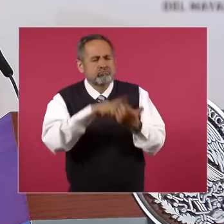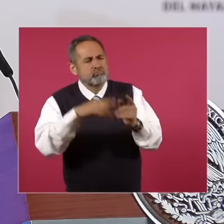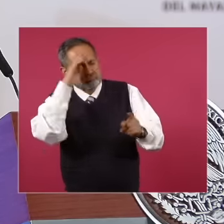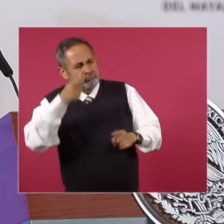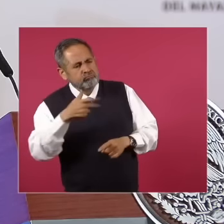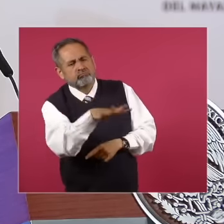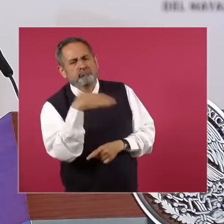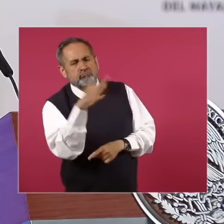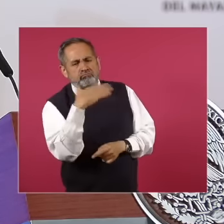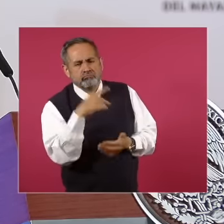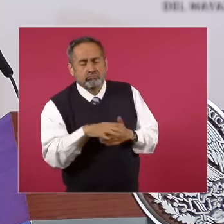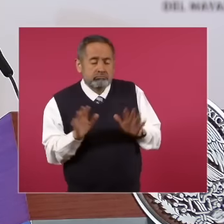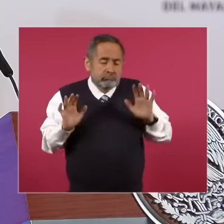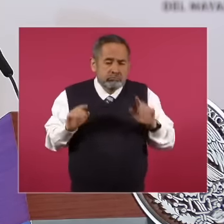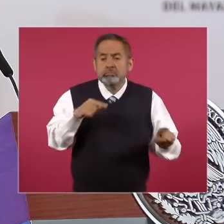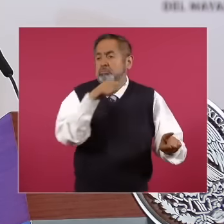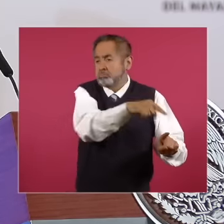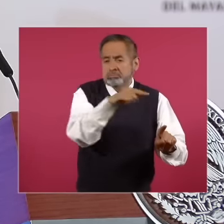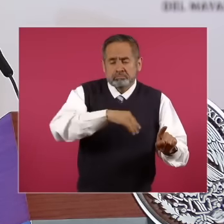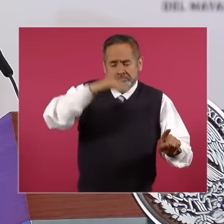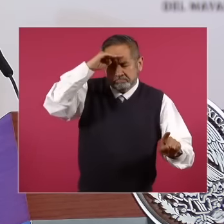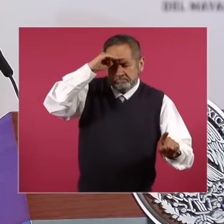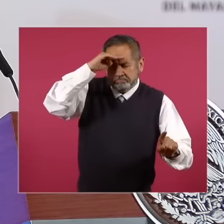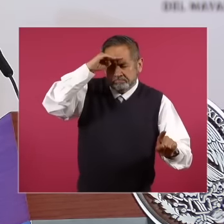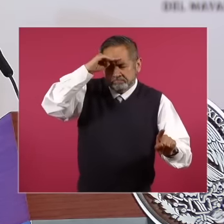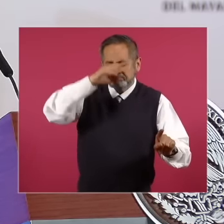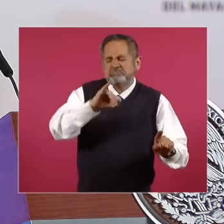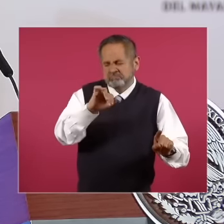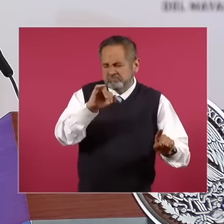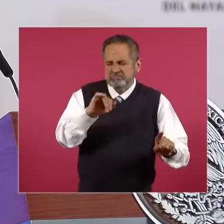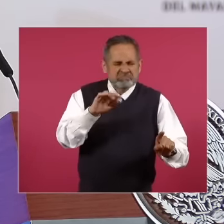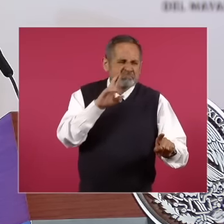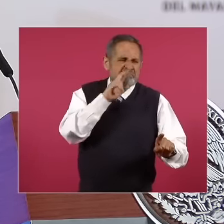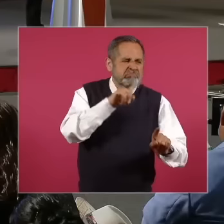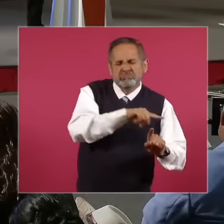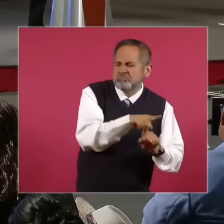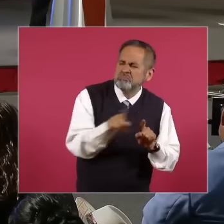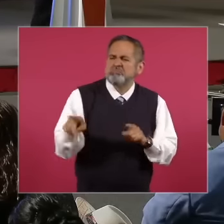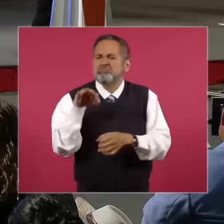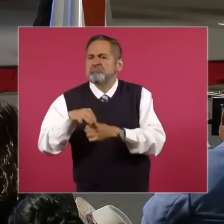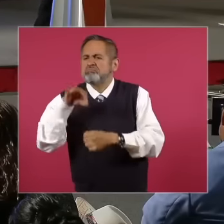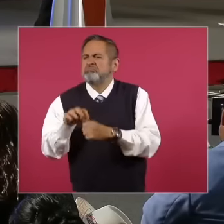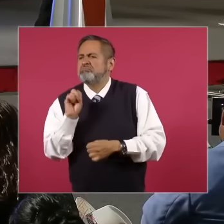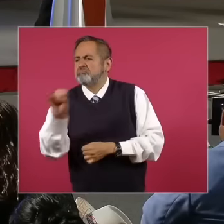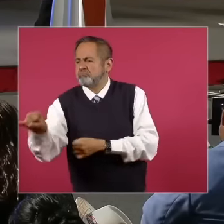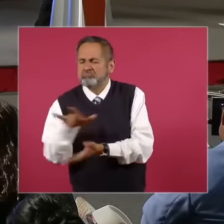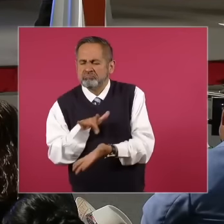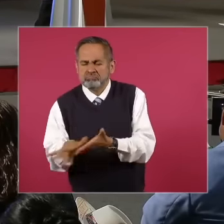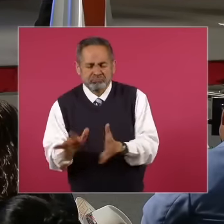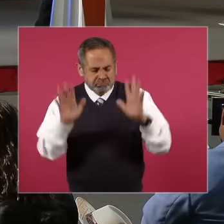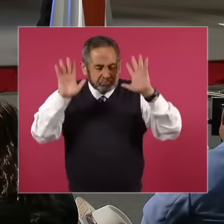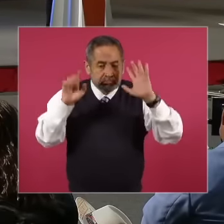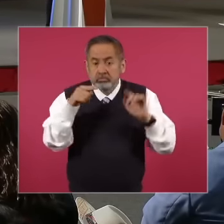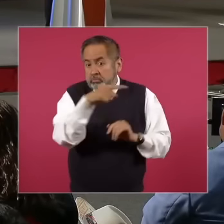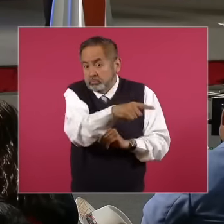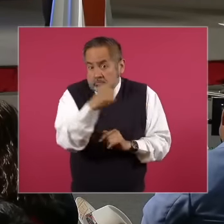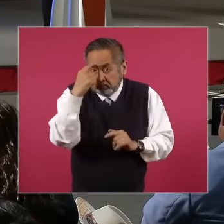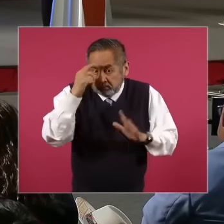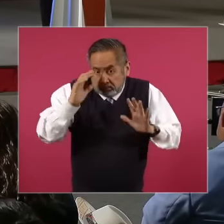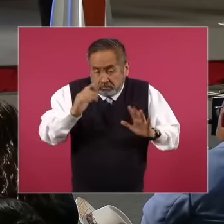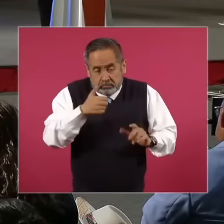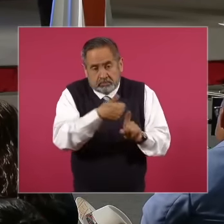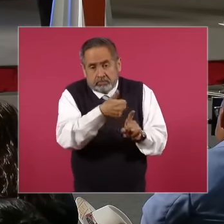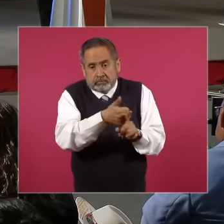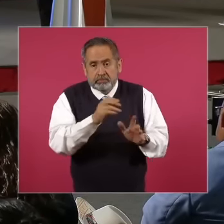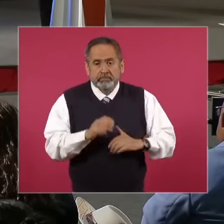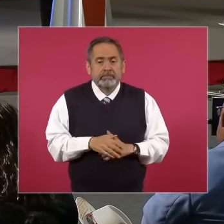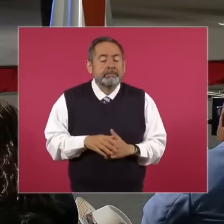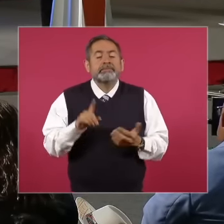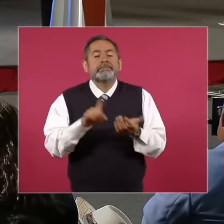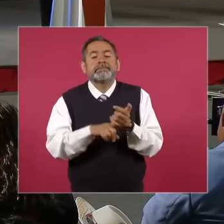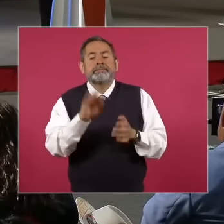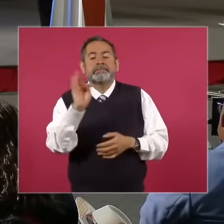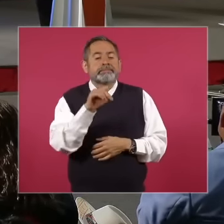convenient to act that way and it was not necessarily in exchange